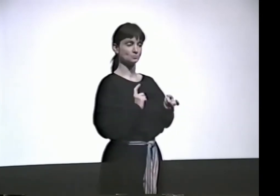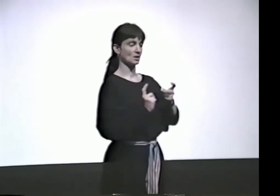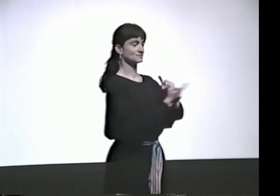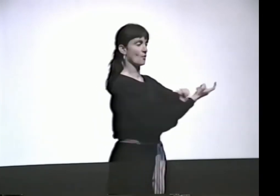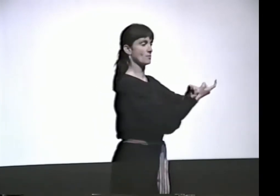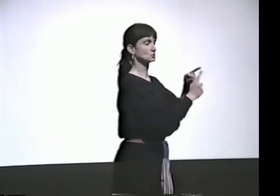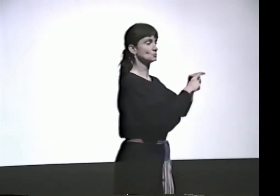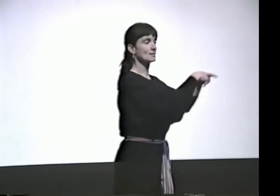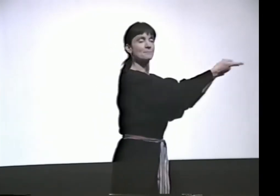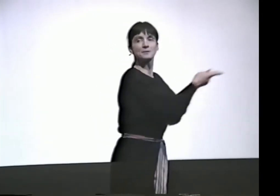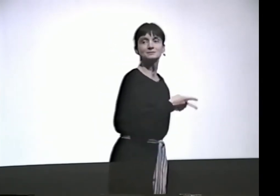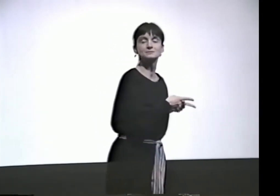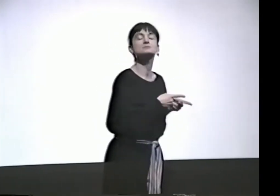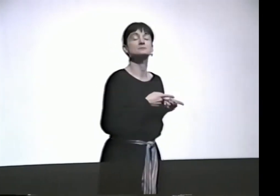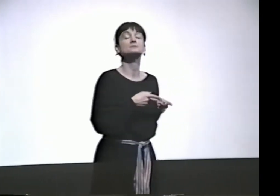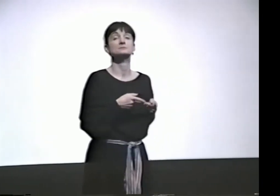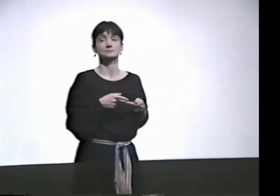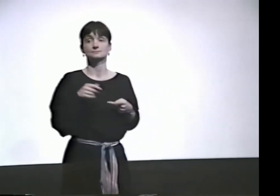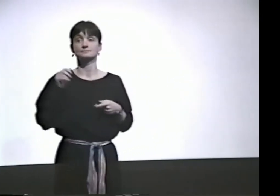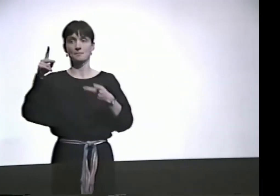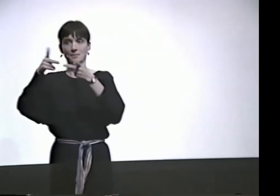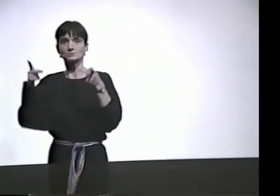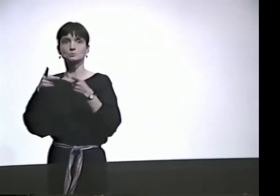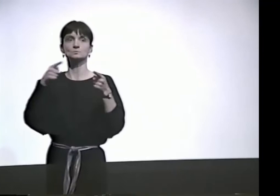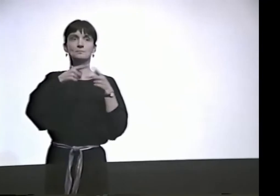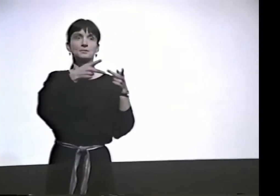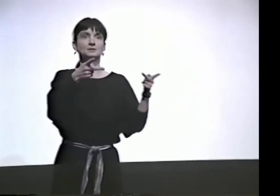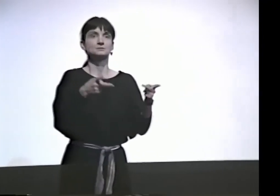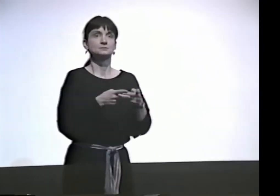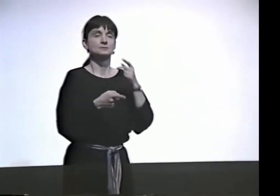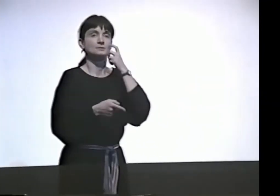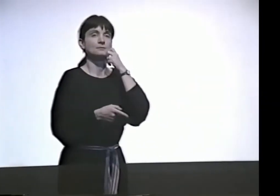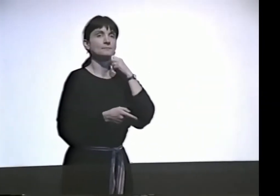HE TRAVELED FROM PLACE TO PLACE UNTIL HE WOULD ARRIVE AT ANOTHER PLACE.